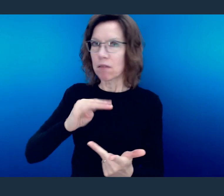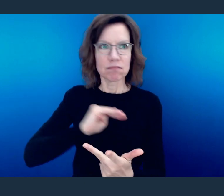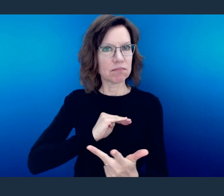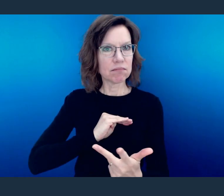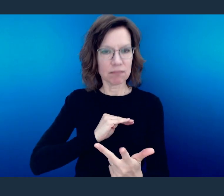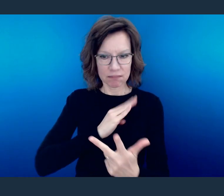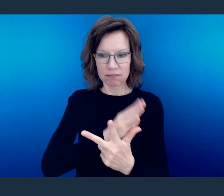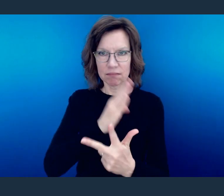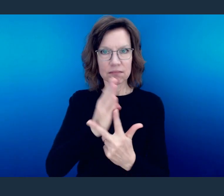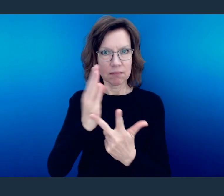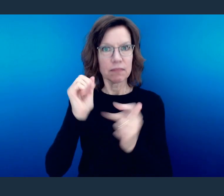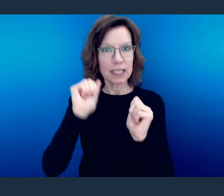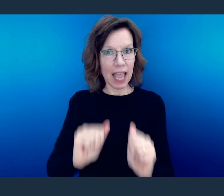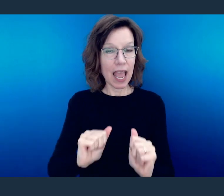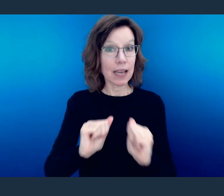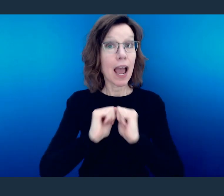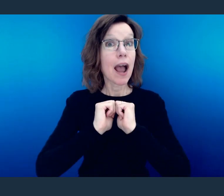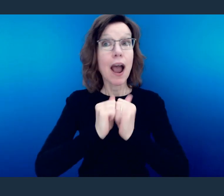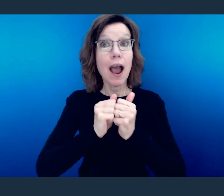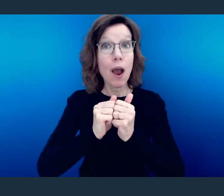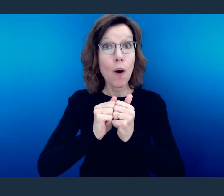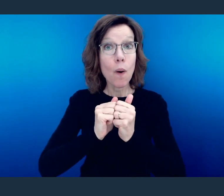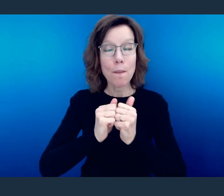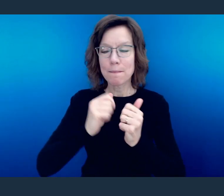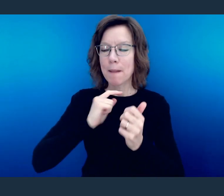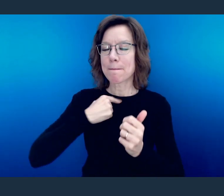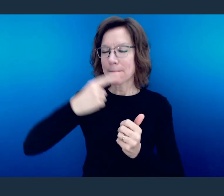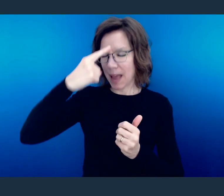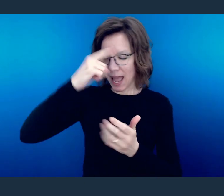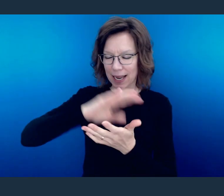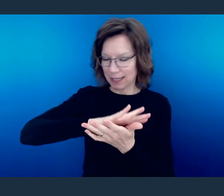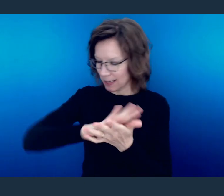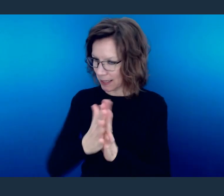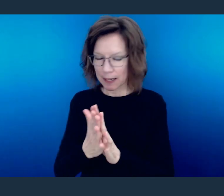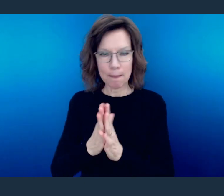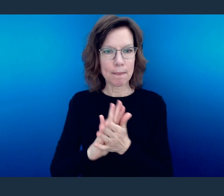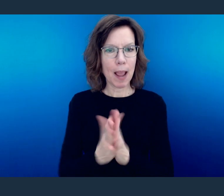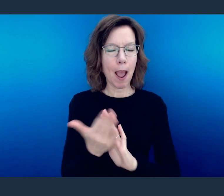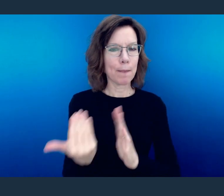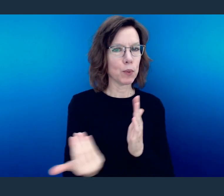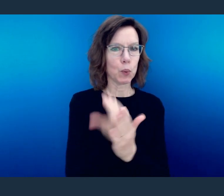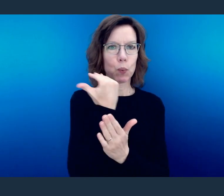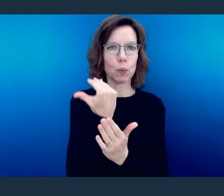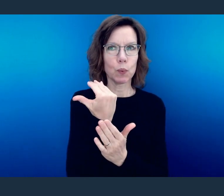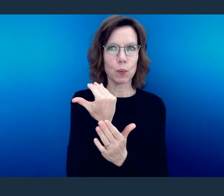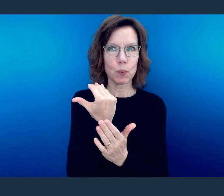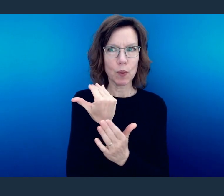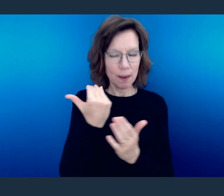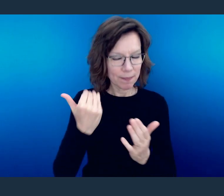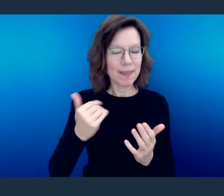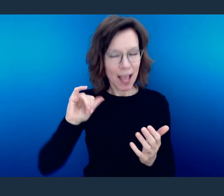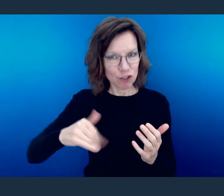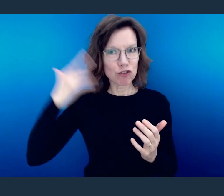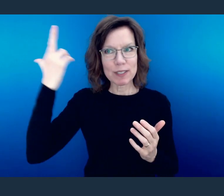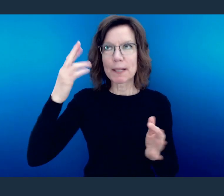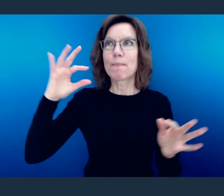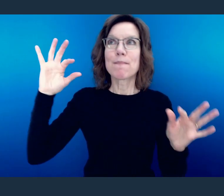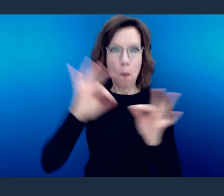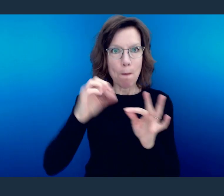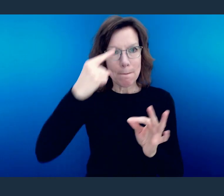You see, all of this begins and is connected to the renewal of your mind. And that's why we have to be transformed in our minds.